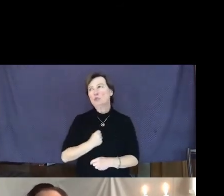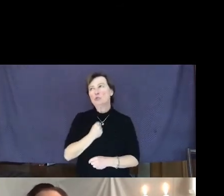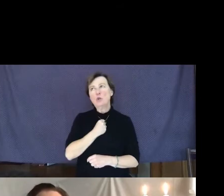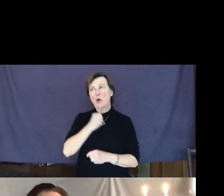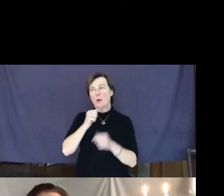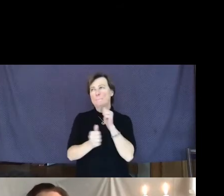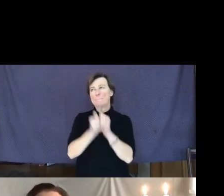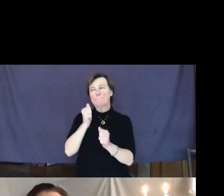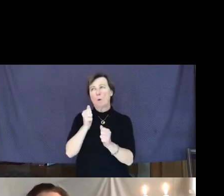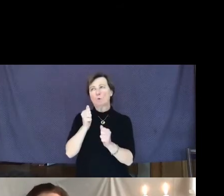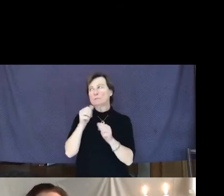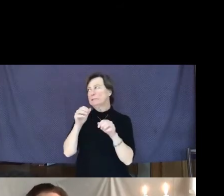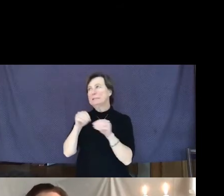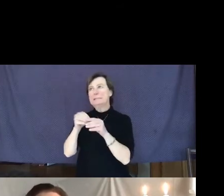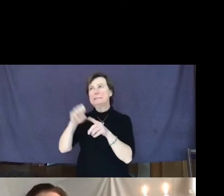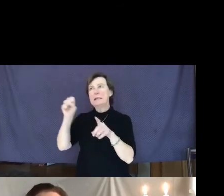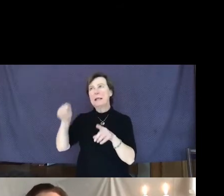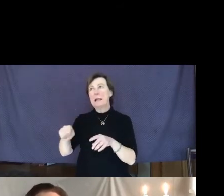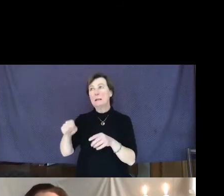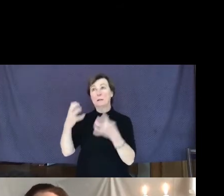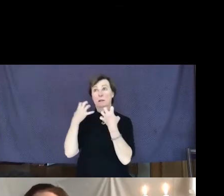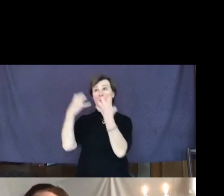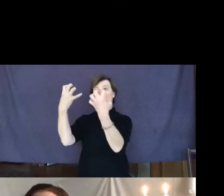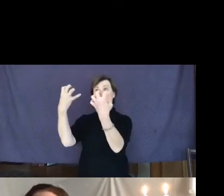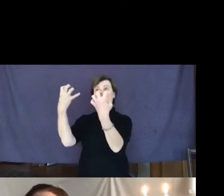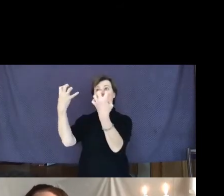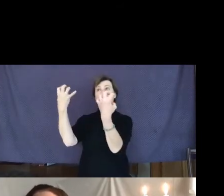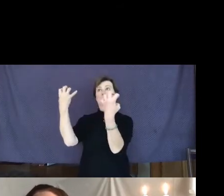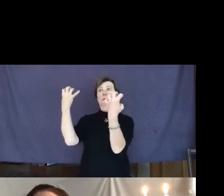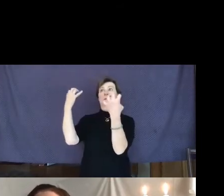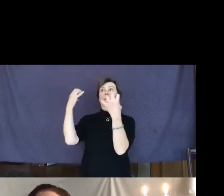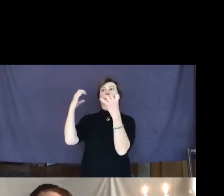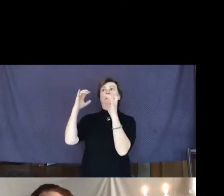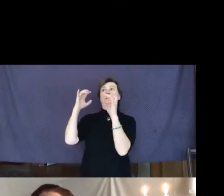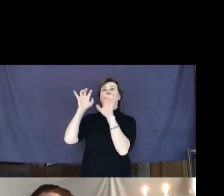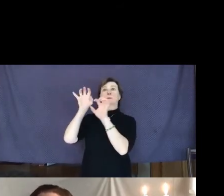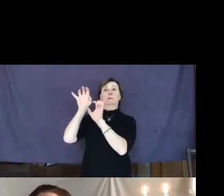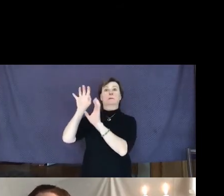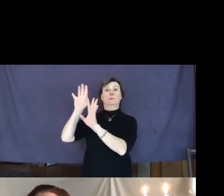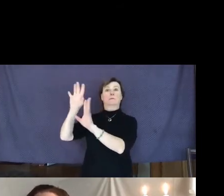The mob turned back. These brave men did not even get into